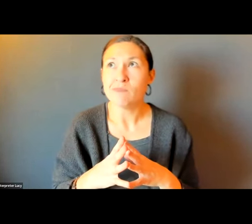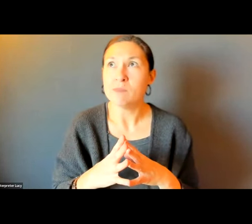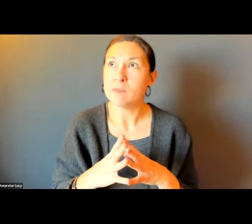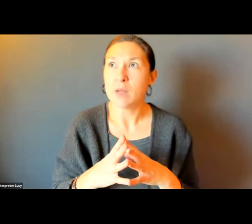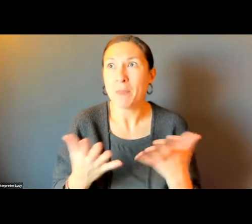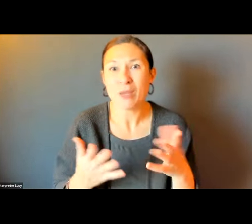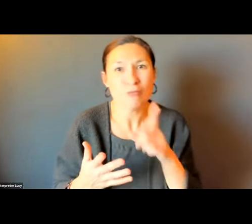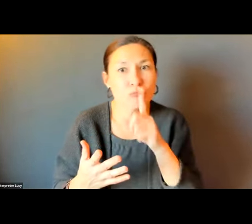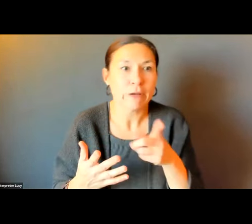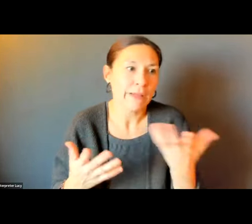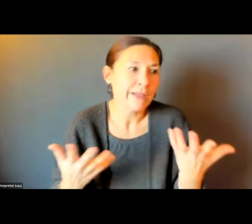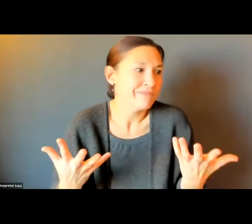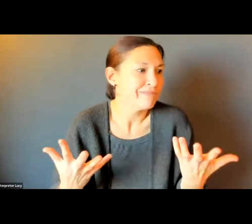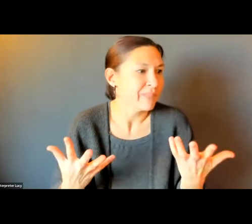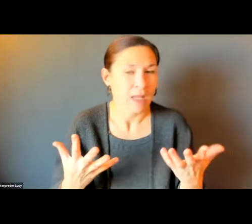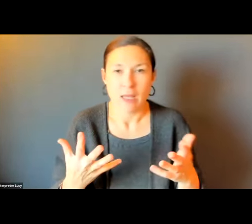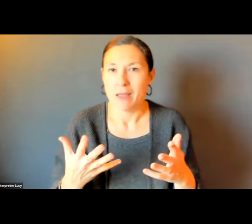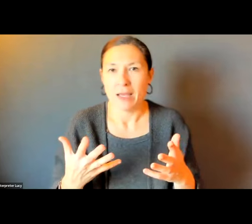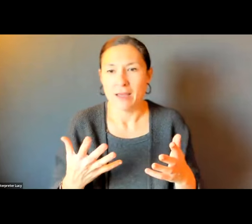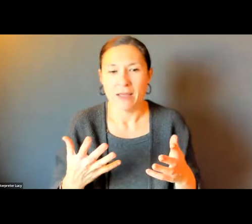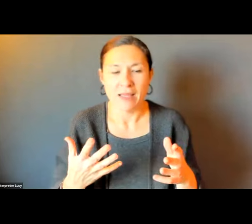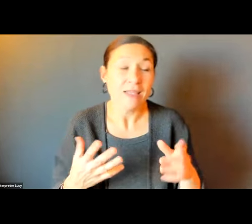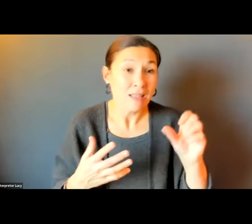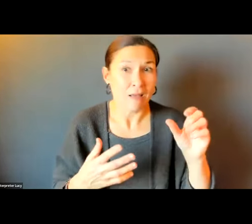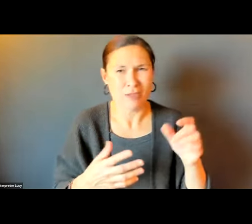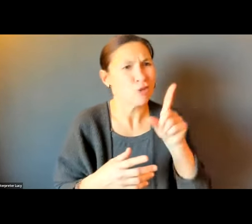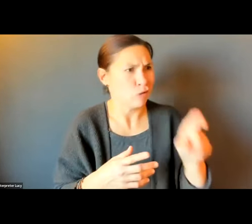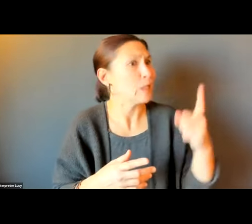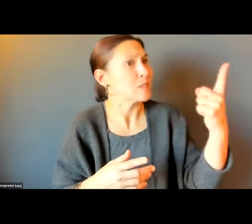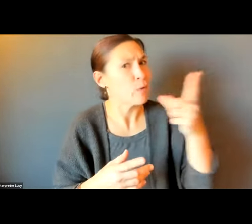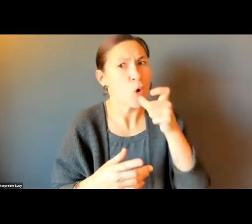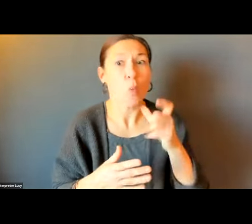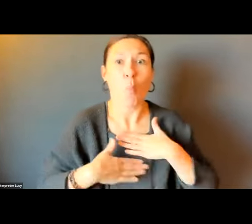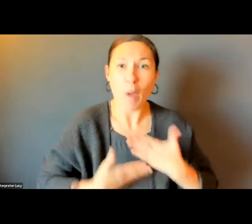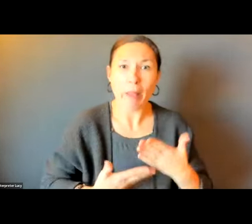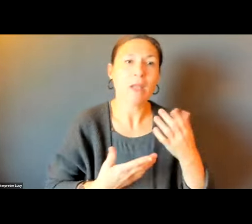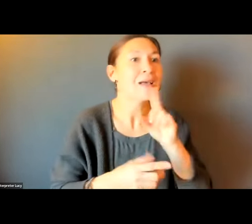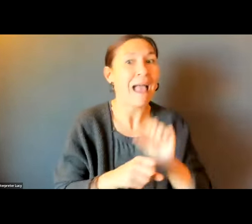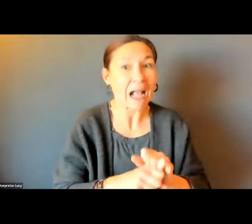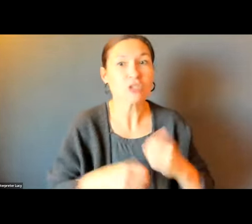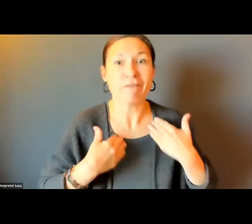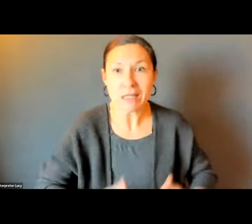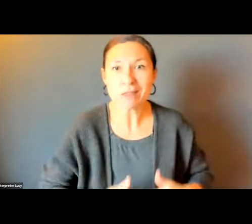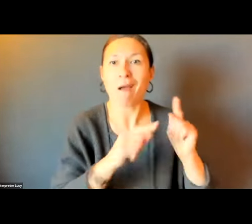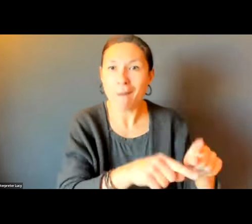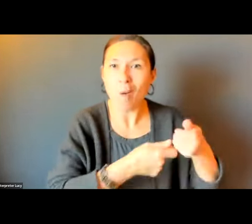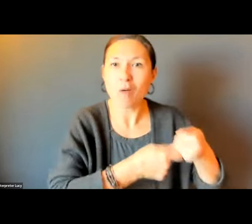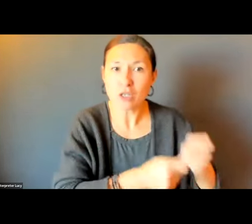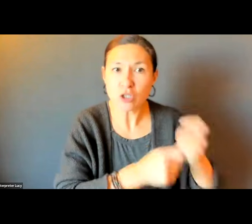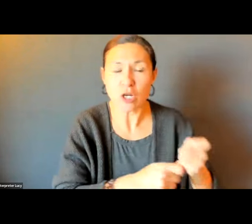WITH THIS. ALONG WITH THE PHYSICAL ACTION TO GET THINGS SEPARATENED OUT AND TO GET SHOVELLING DONE. THERE'S A MAJOR EDUCATION